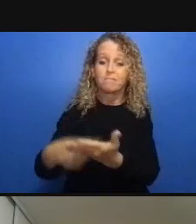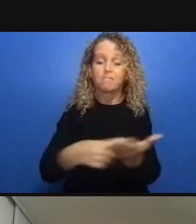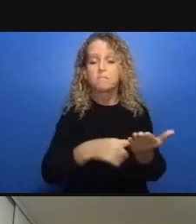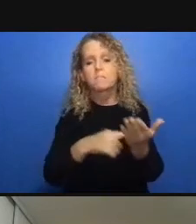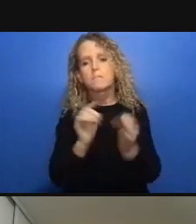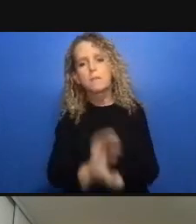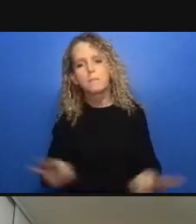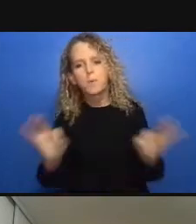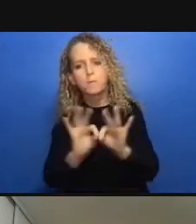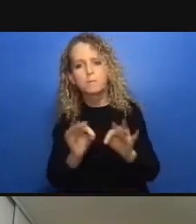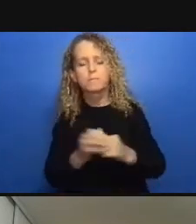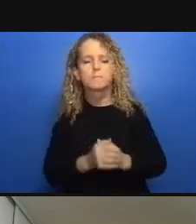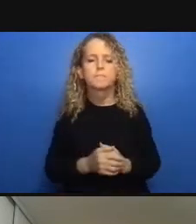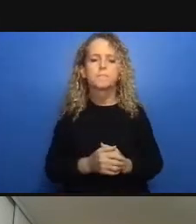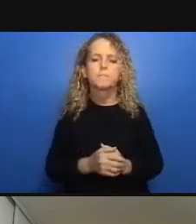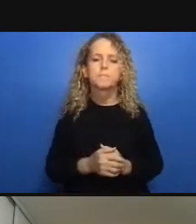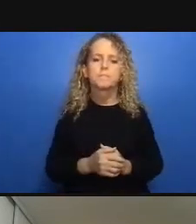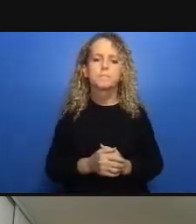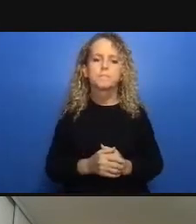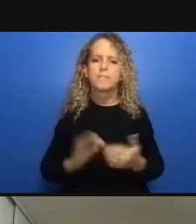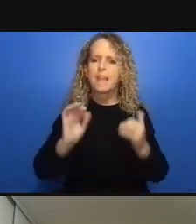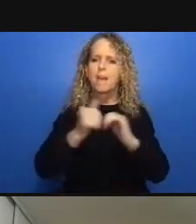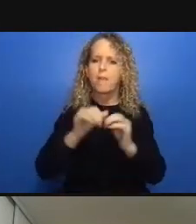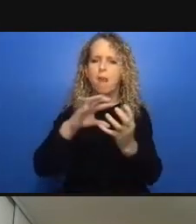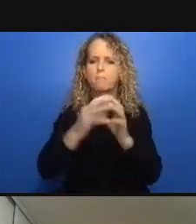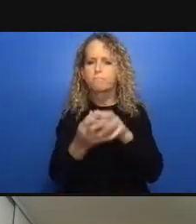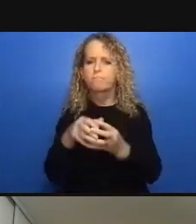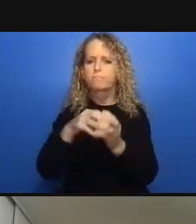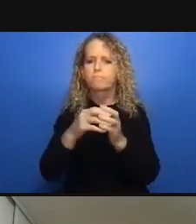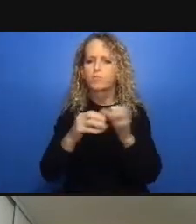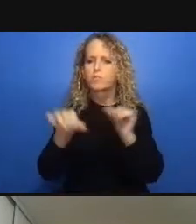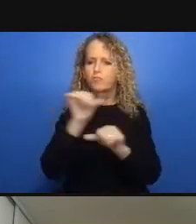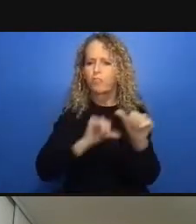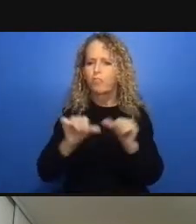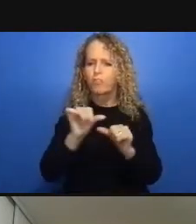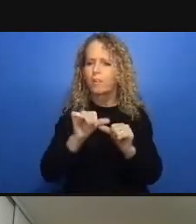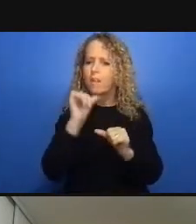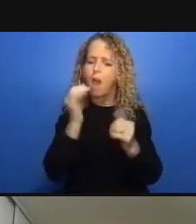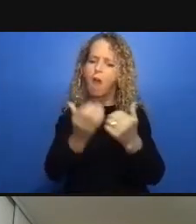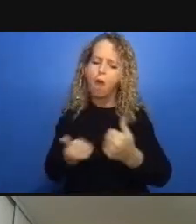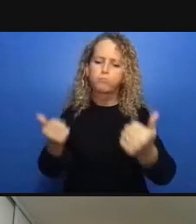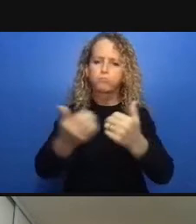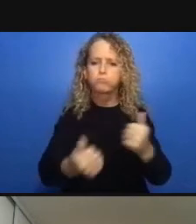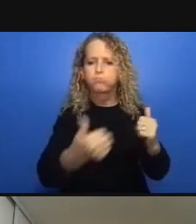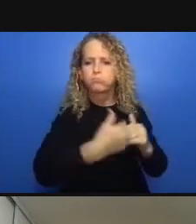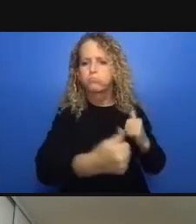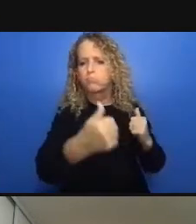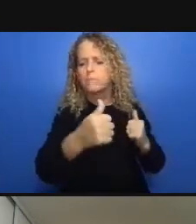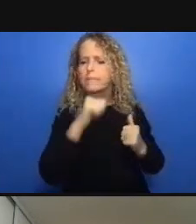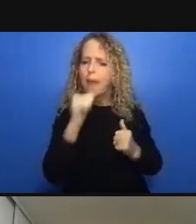that is solving all the social problems just like serb did not solve a lot of the problems right